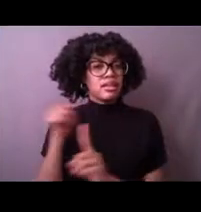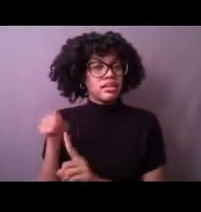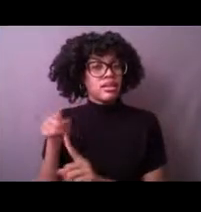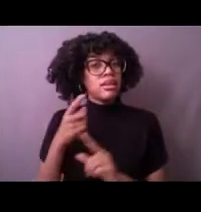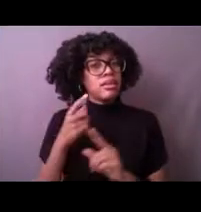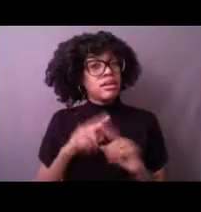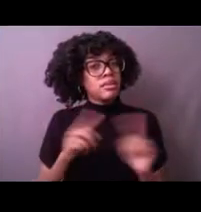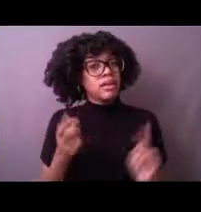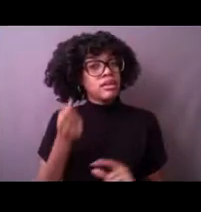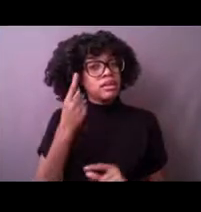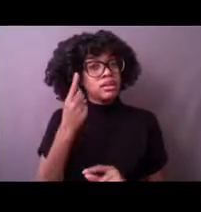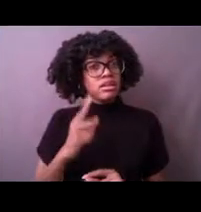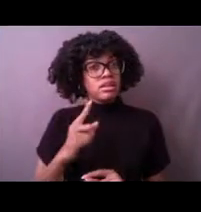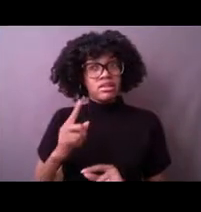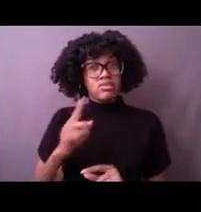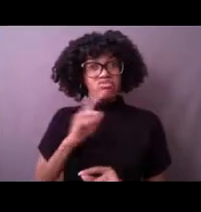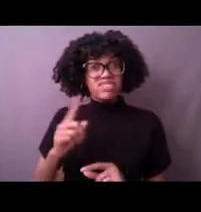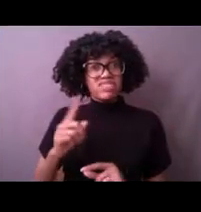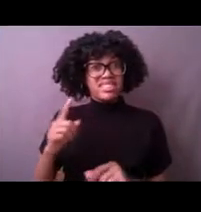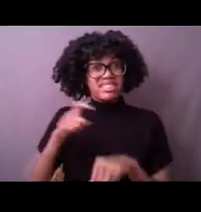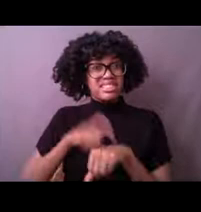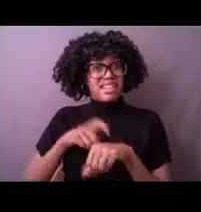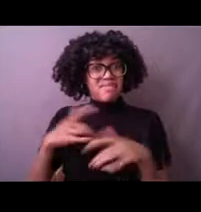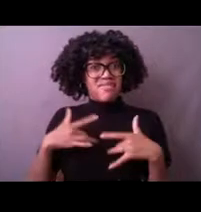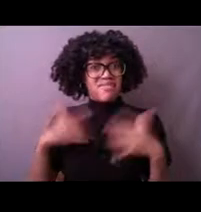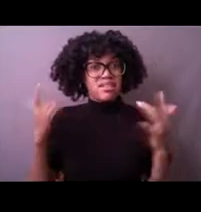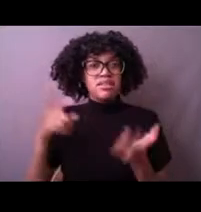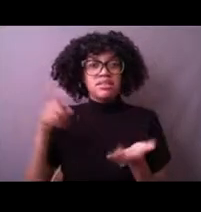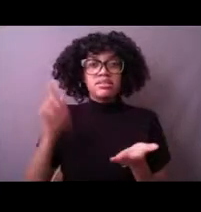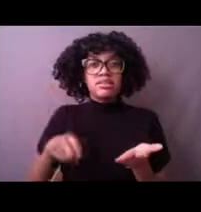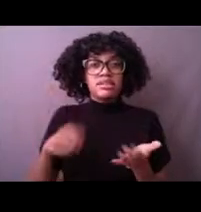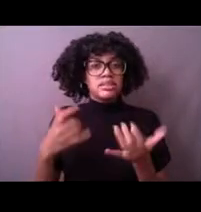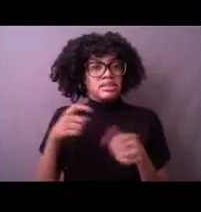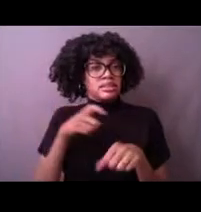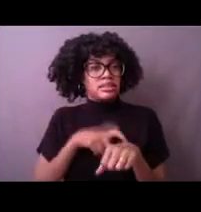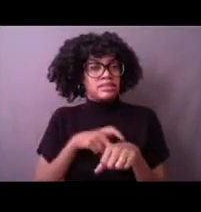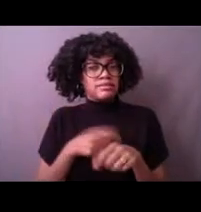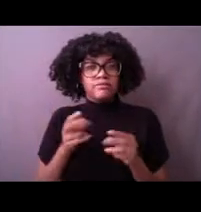observations coming to us in real time. So question to everybody is,